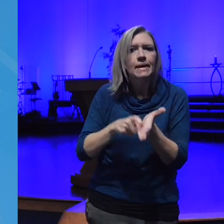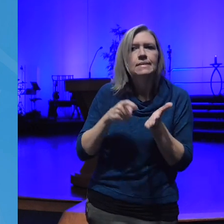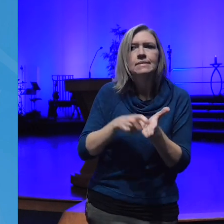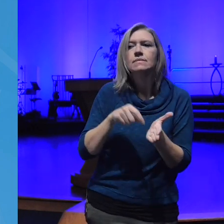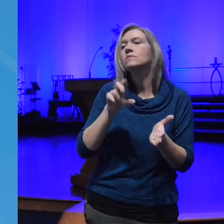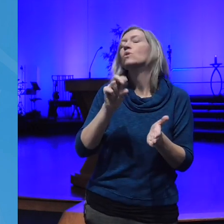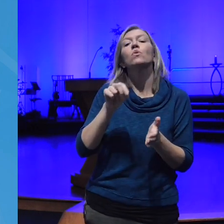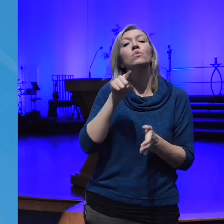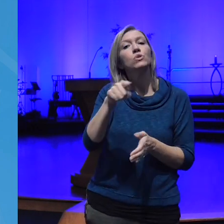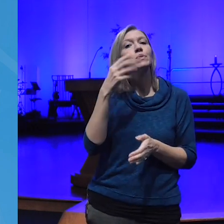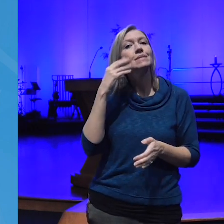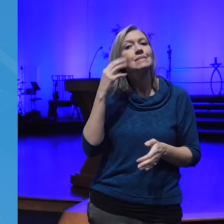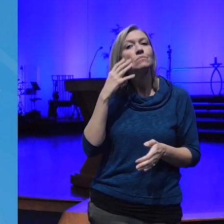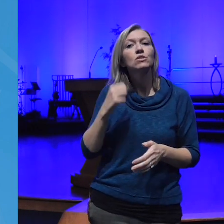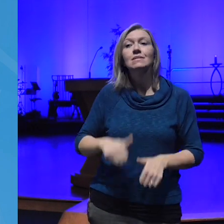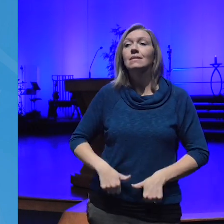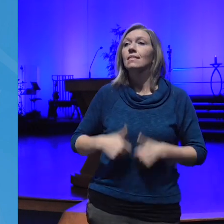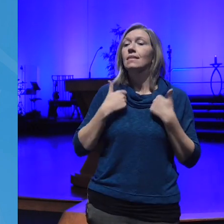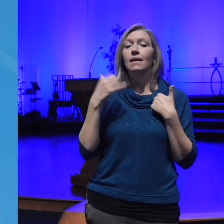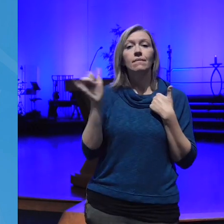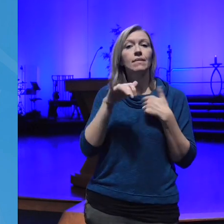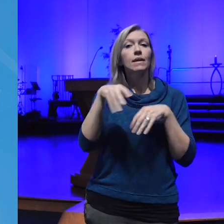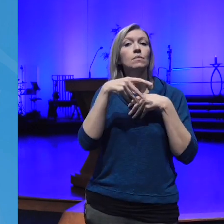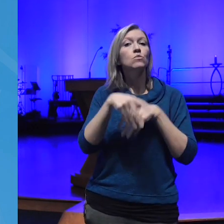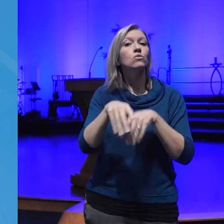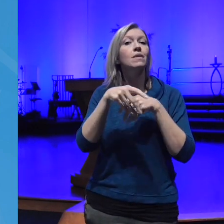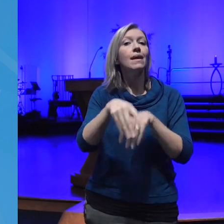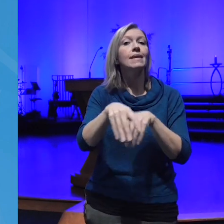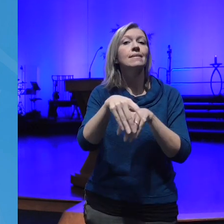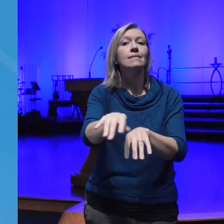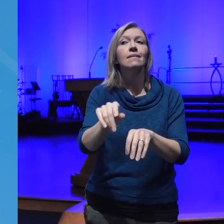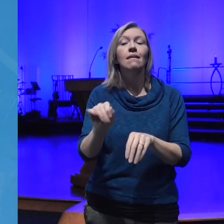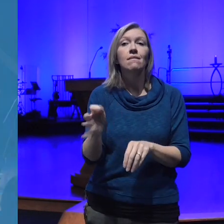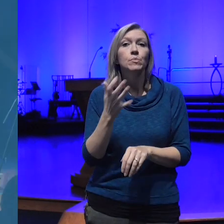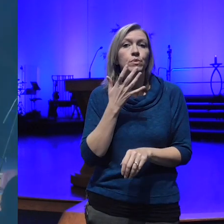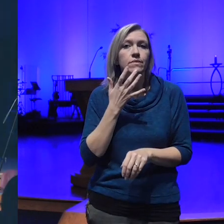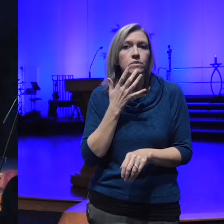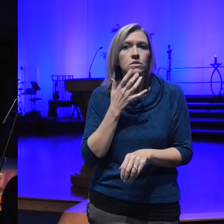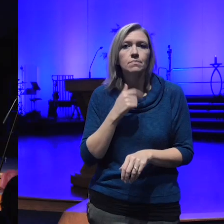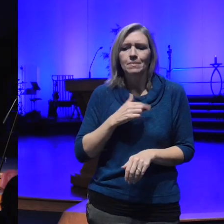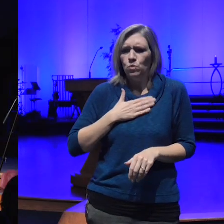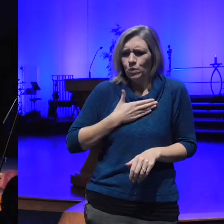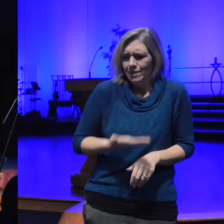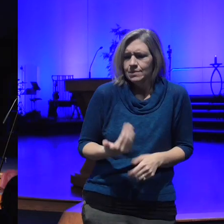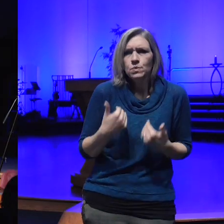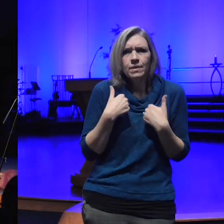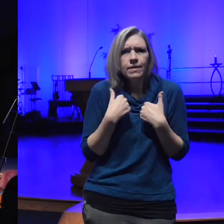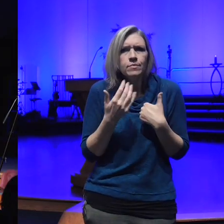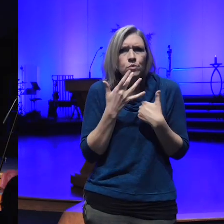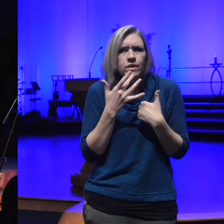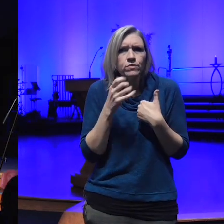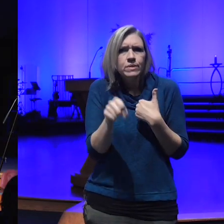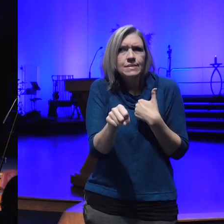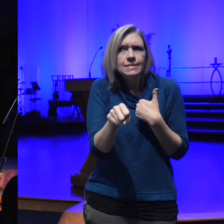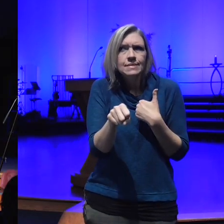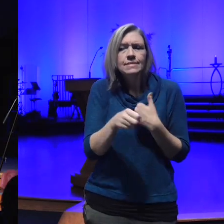of preferences it's the willingness to have my preferences see sometimes I think we spiritual